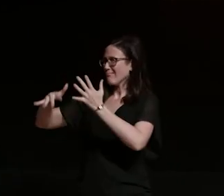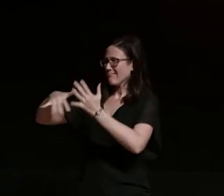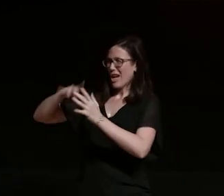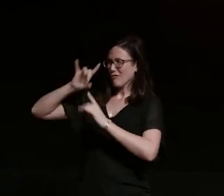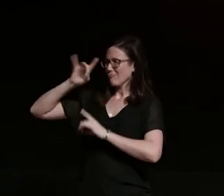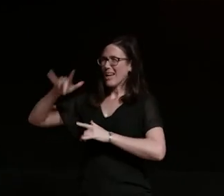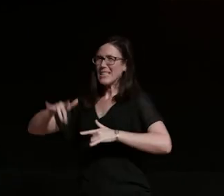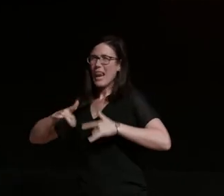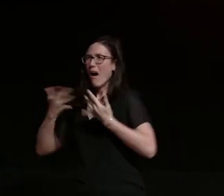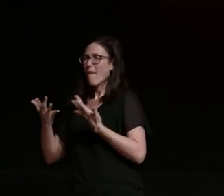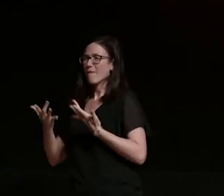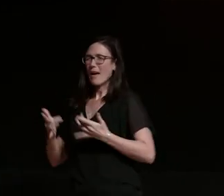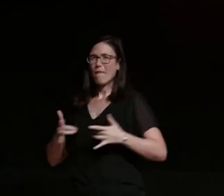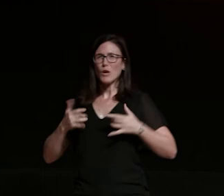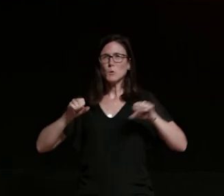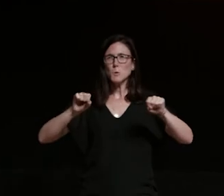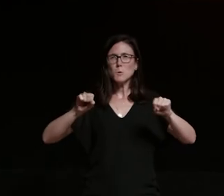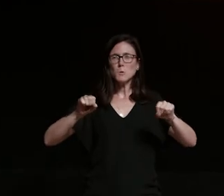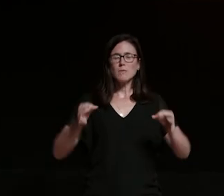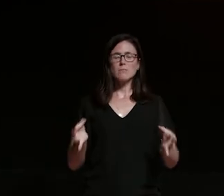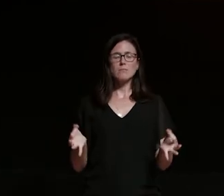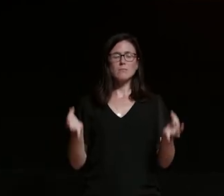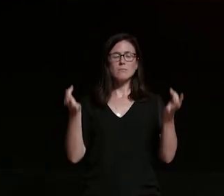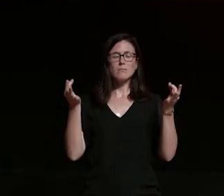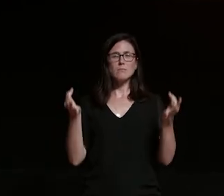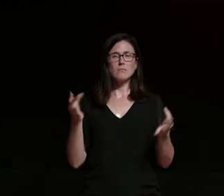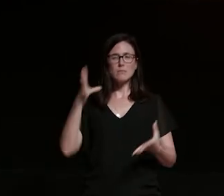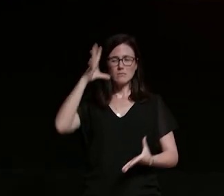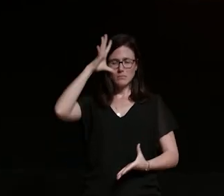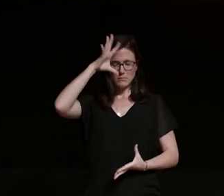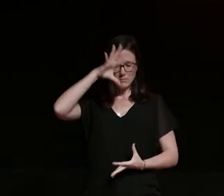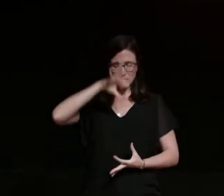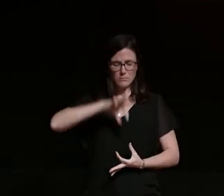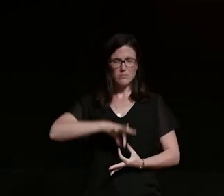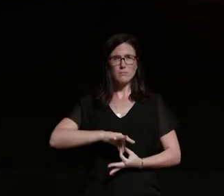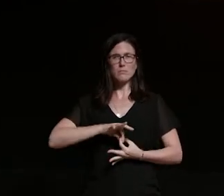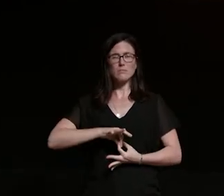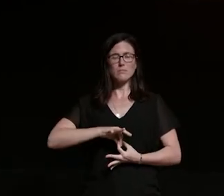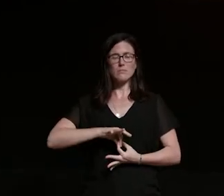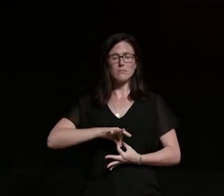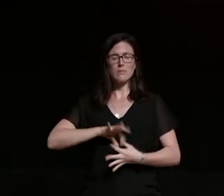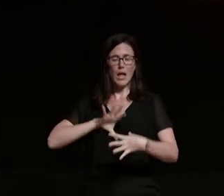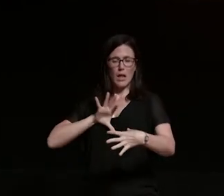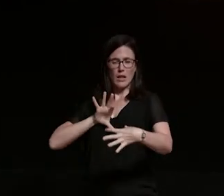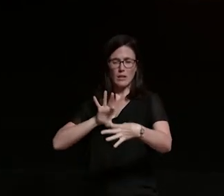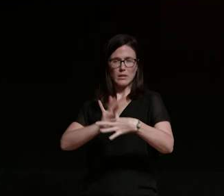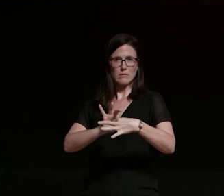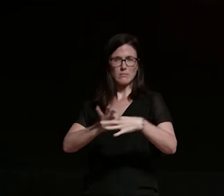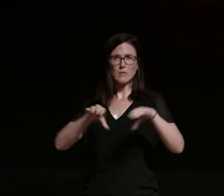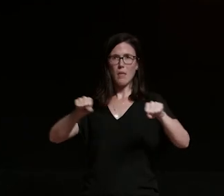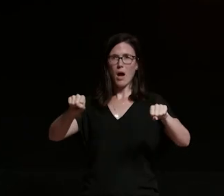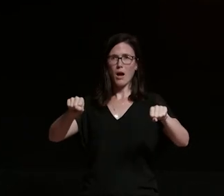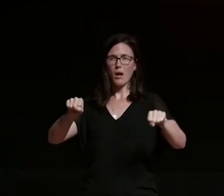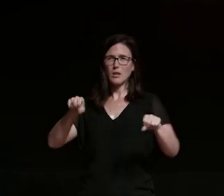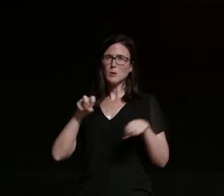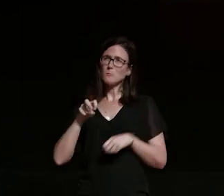i get to be present with my mind my body and my bike it's just me my bike and the open road